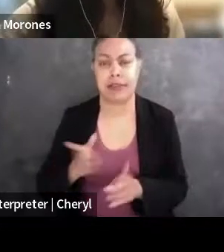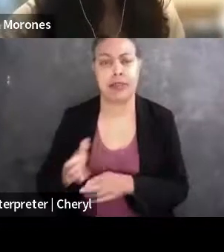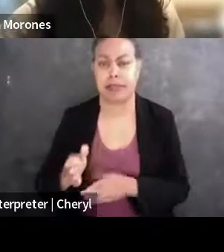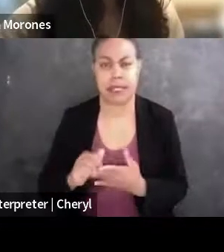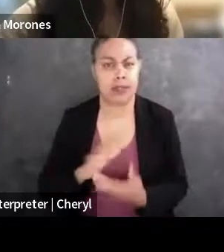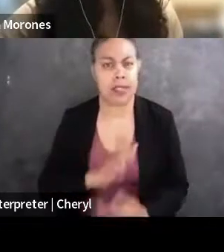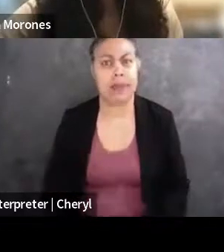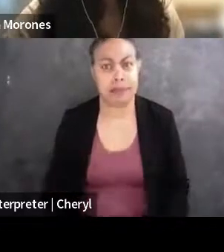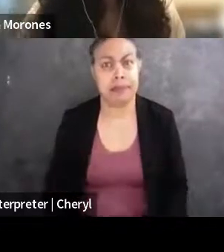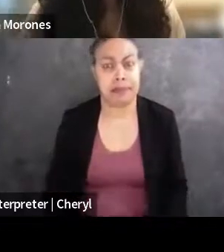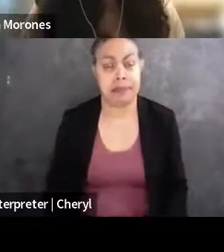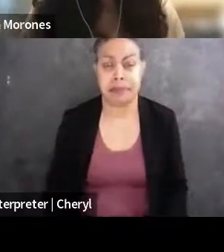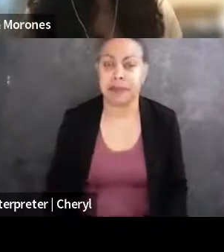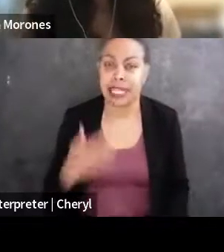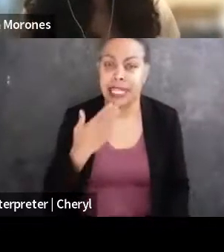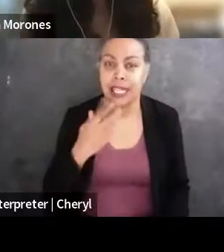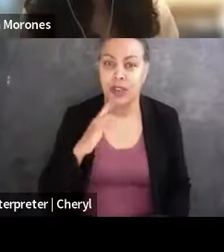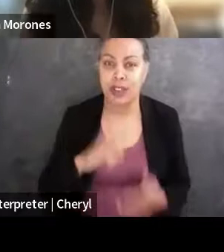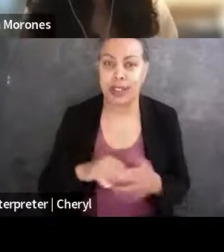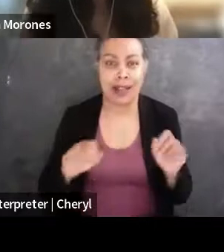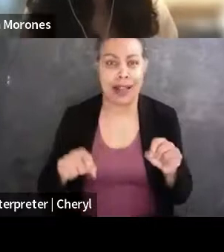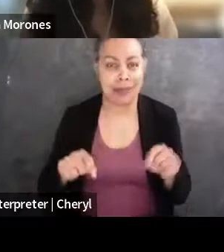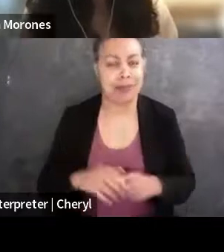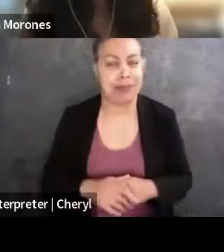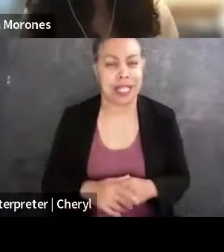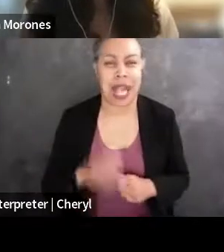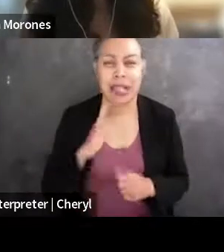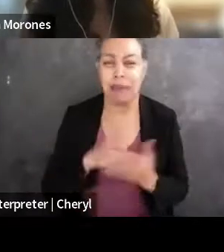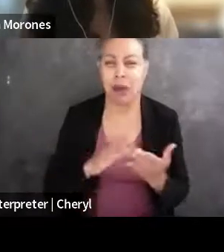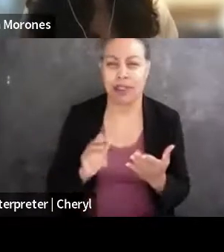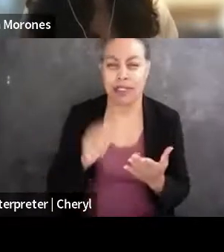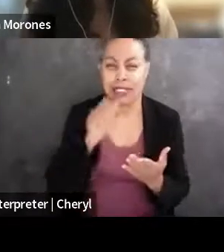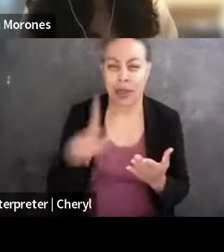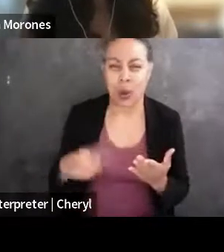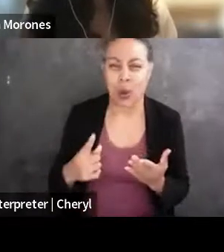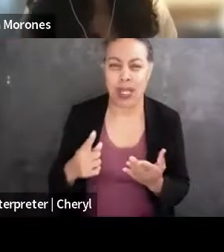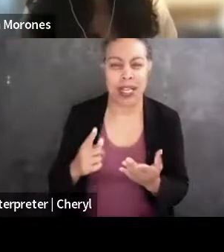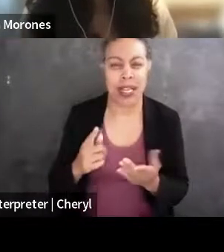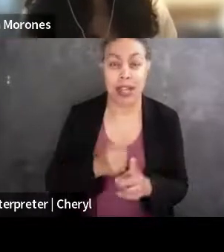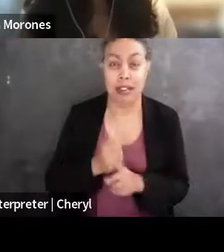Yeah, thank you for that, Alyssa, 'cause I do think part of it is, it's not just affecting your post law school graduation choices, right,